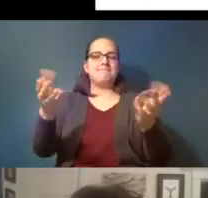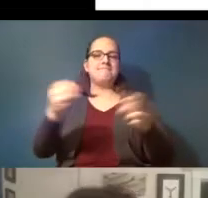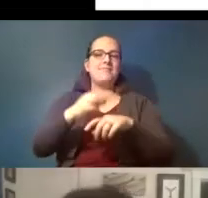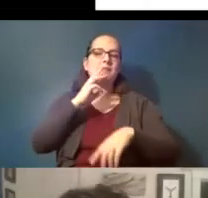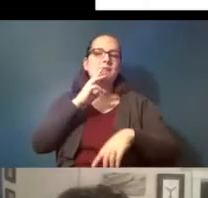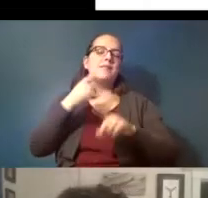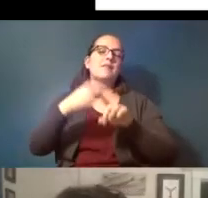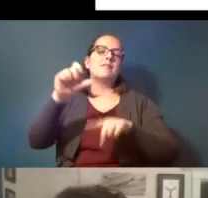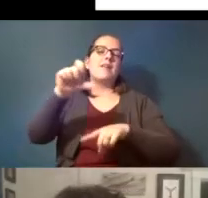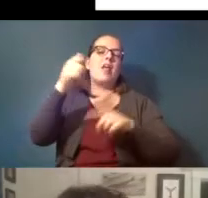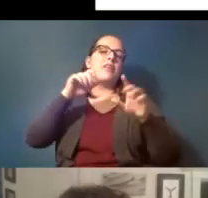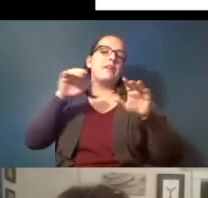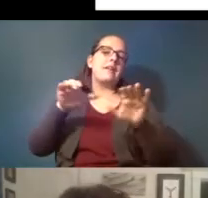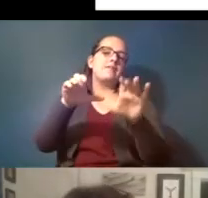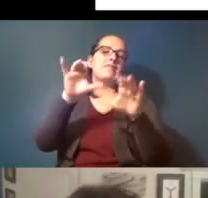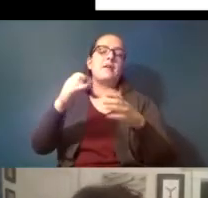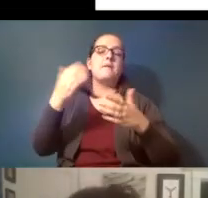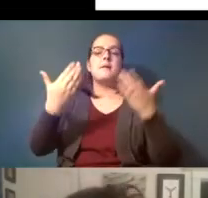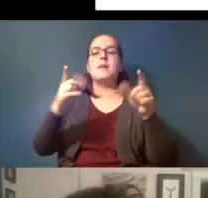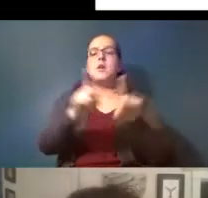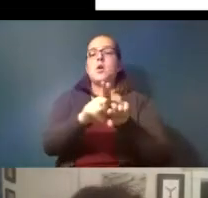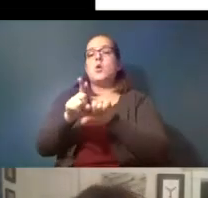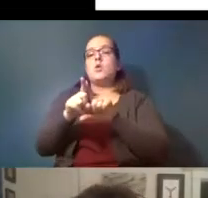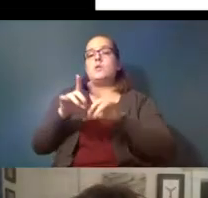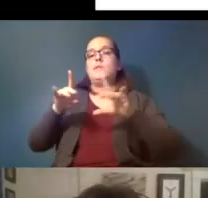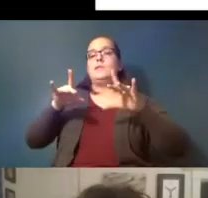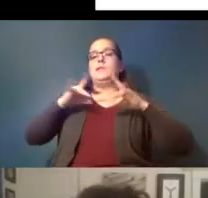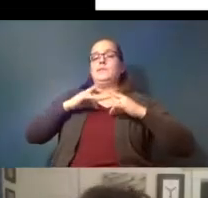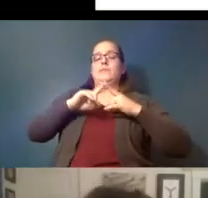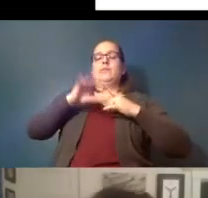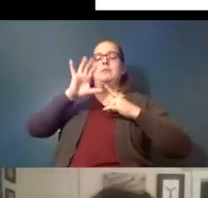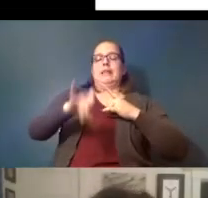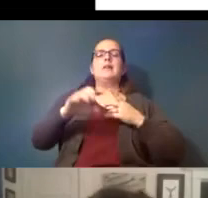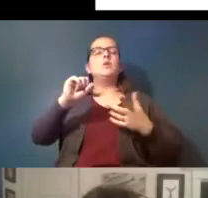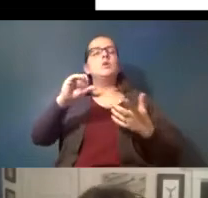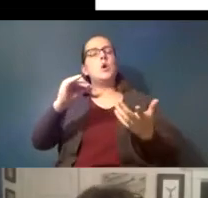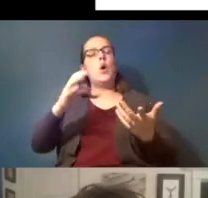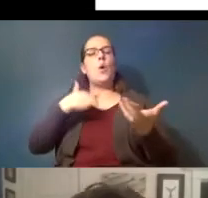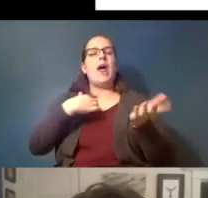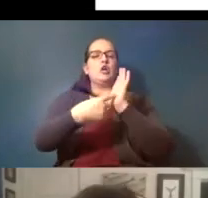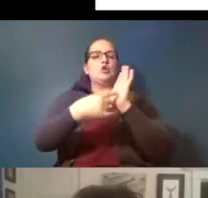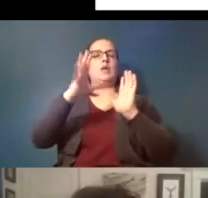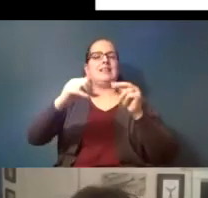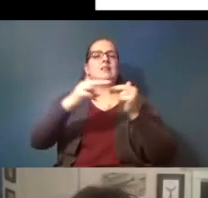activities that might also be absorbed to it so it's i i show this slide to explain why it's